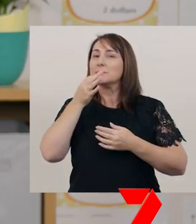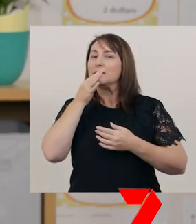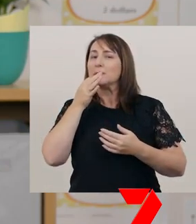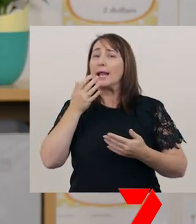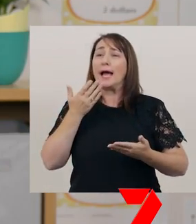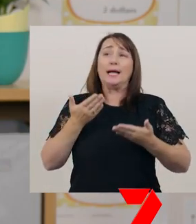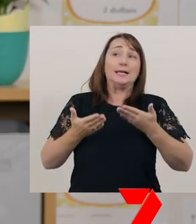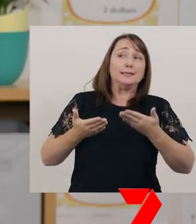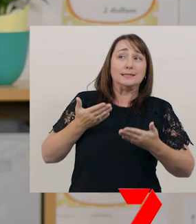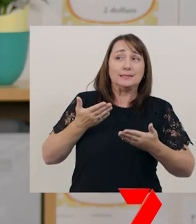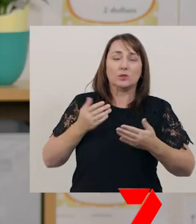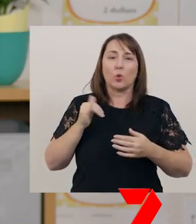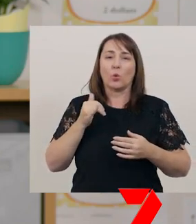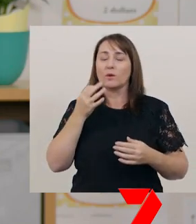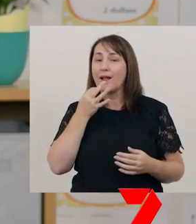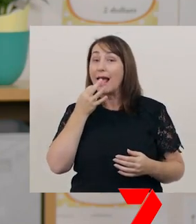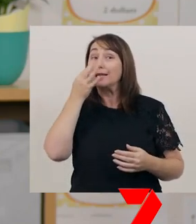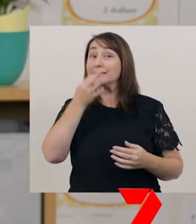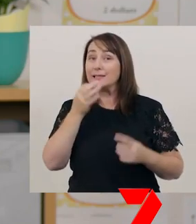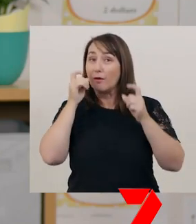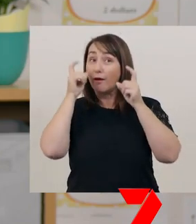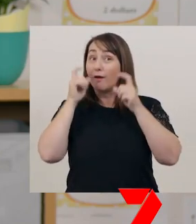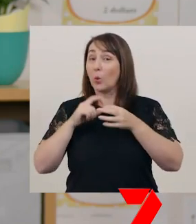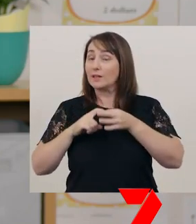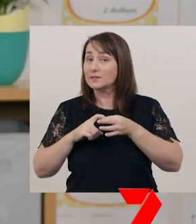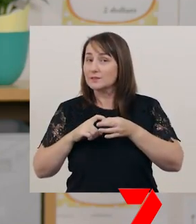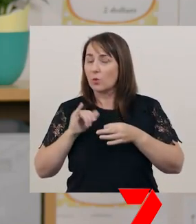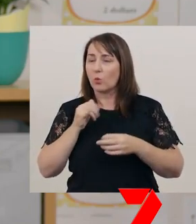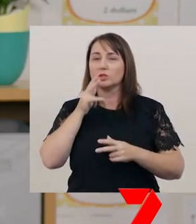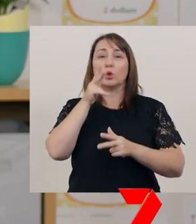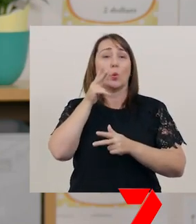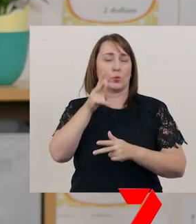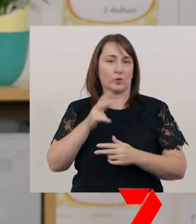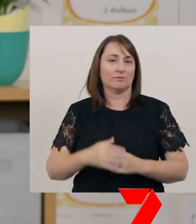or like you were asking a question, or making a joke.